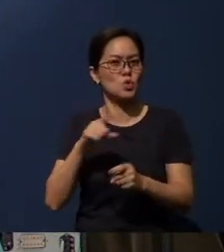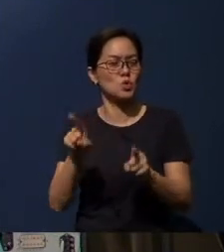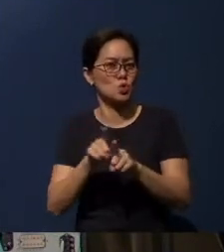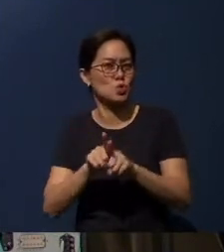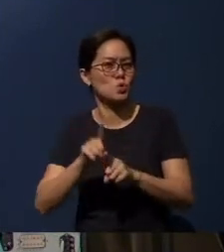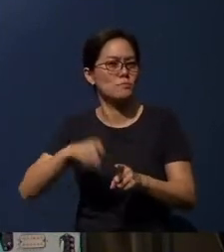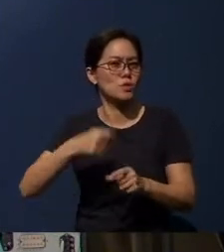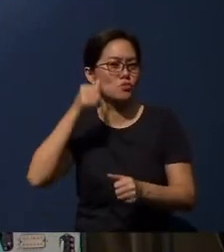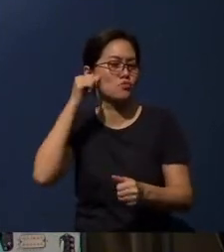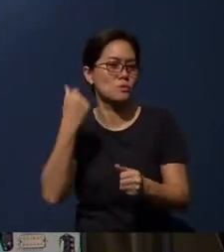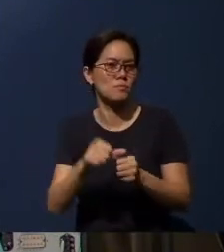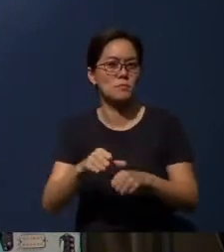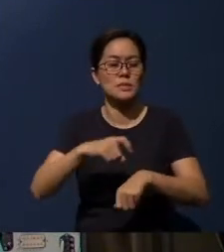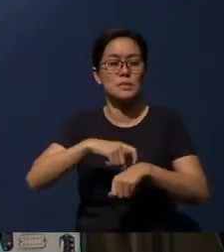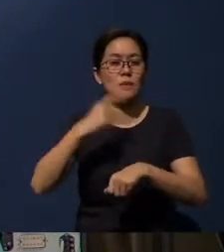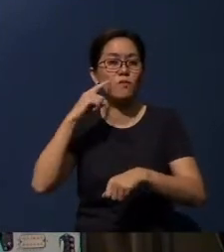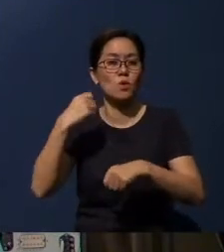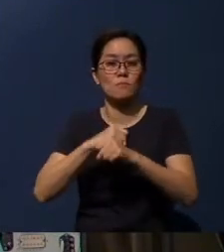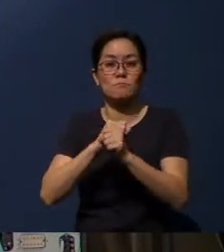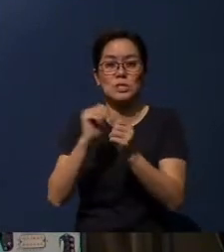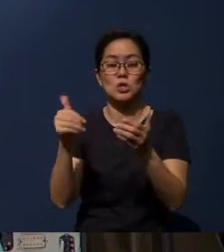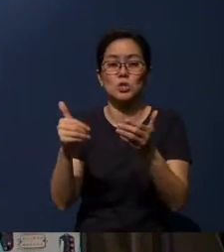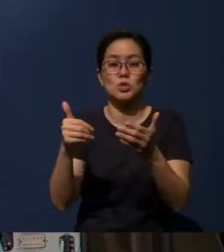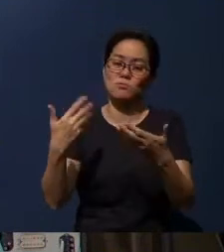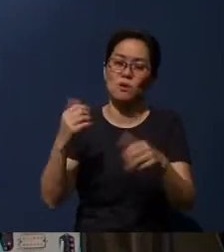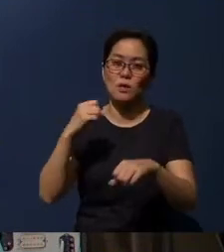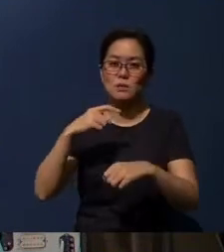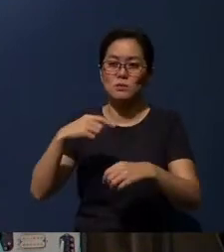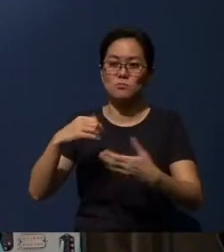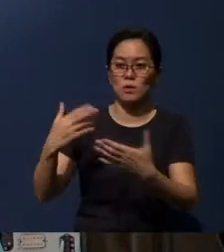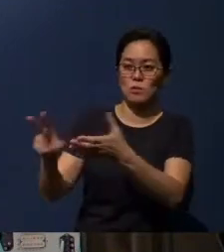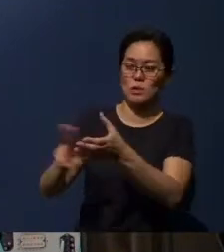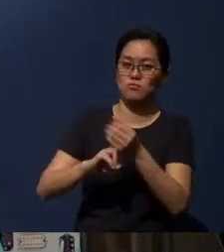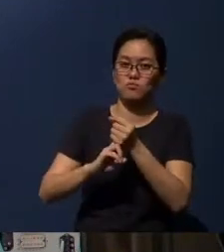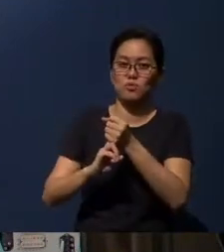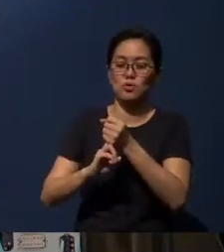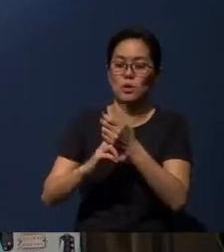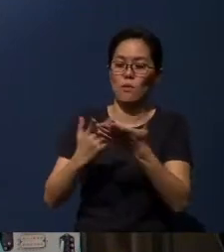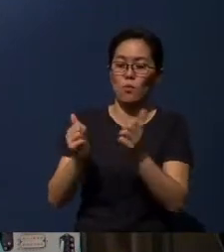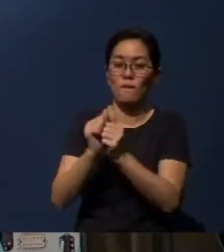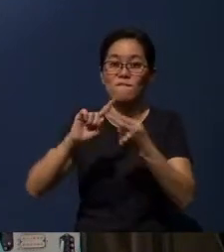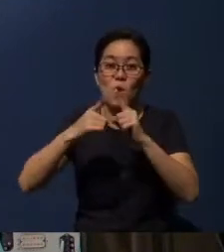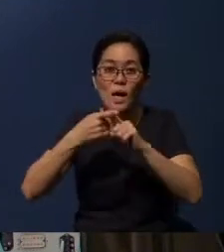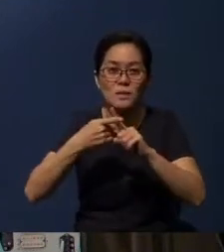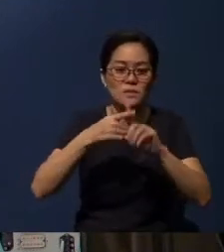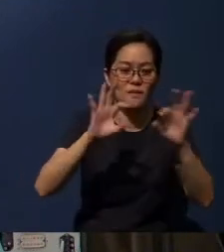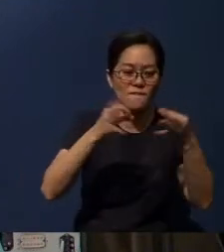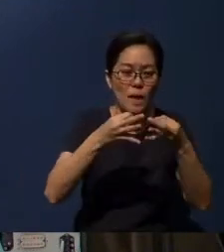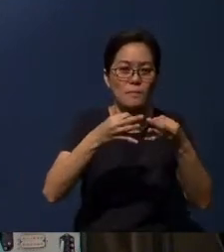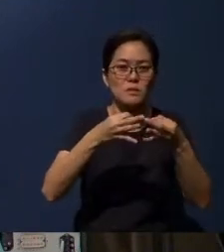that it's time for reunion with our families and our friends and our social circles.